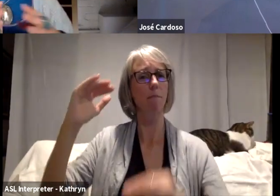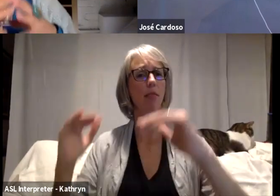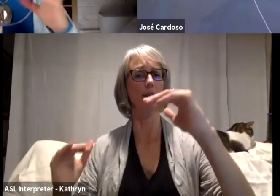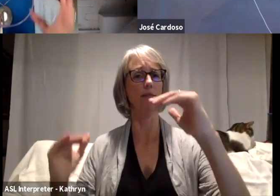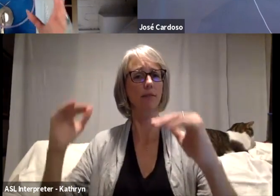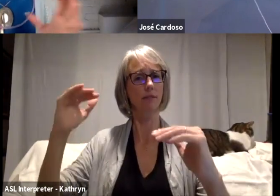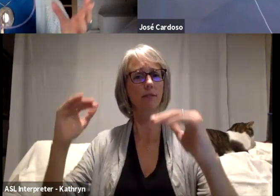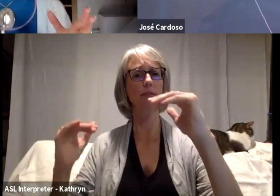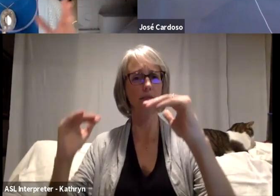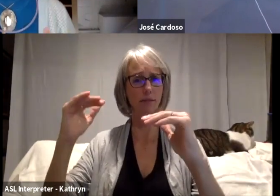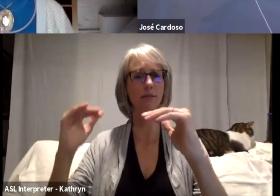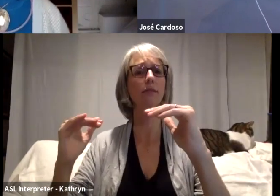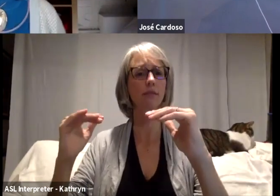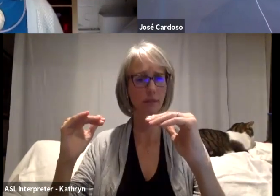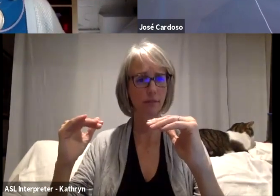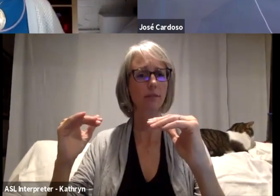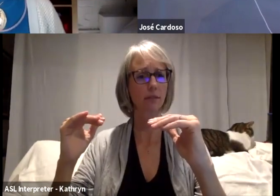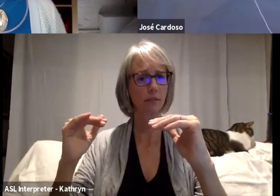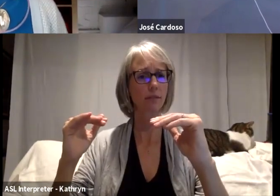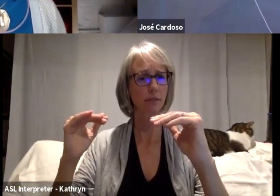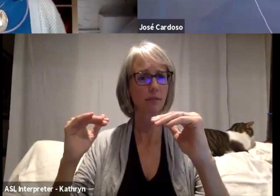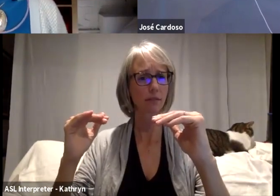the holistic view of the community.